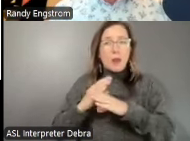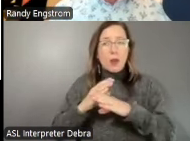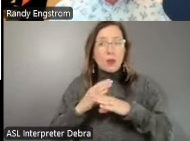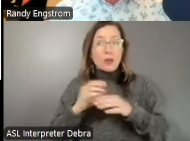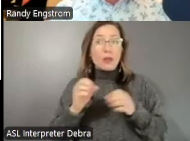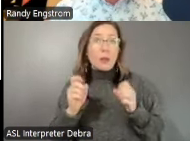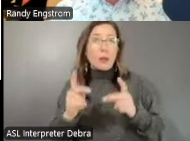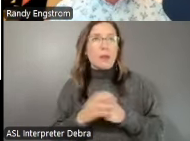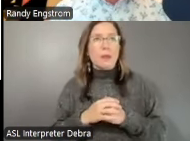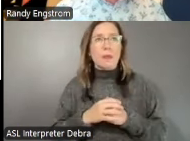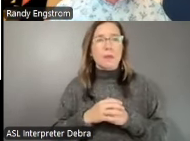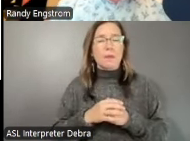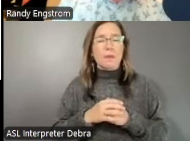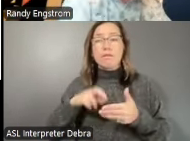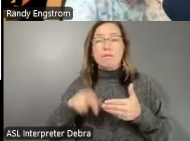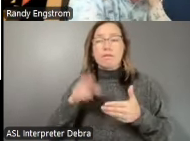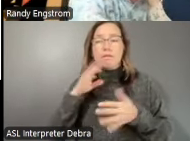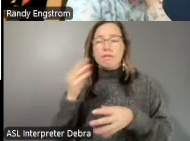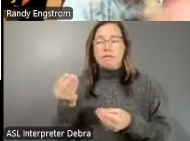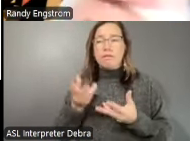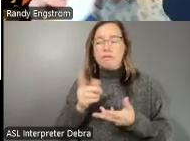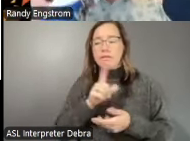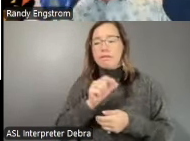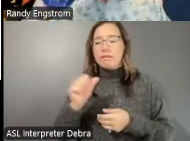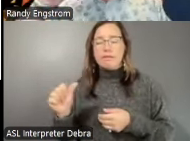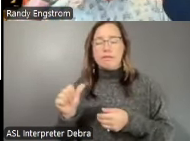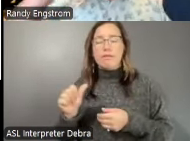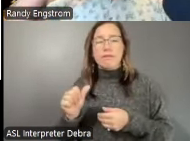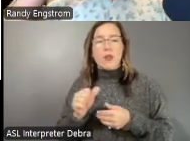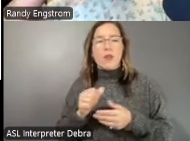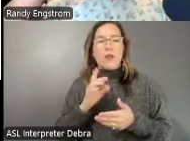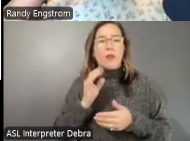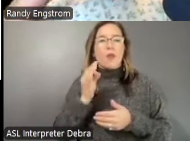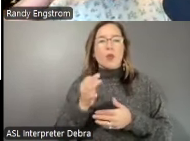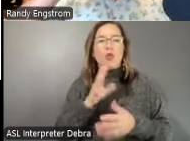Findings will inform the NEAs future engagement with LAAs through technical assistance and field